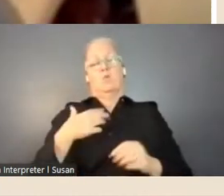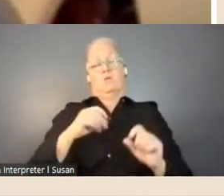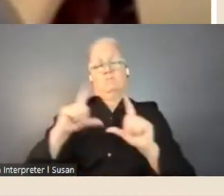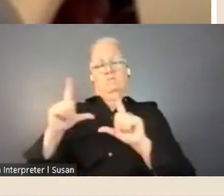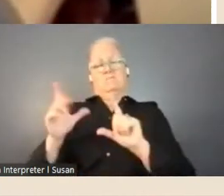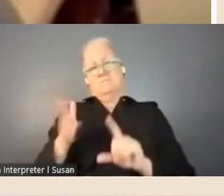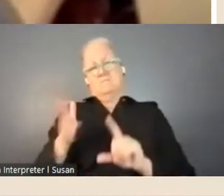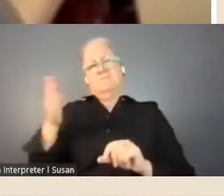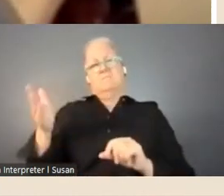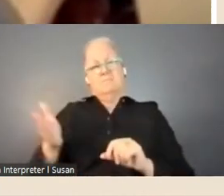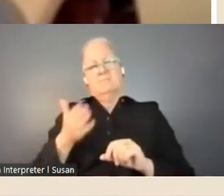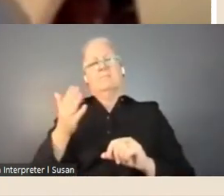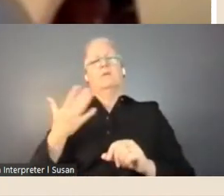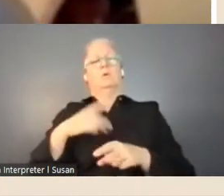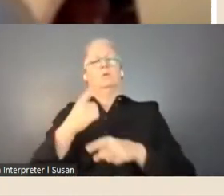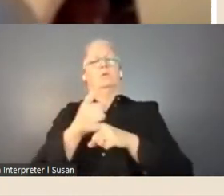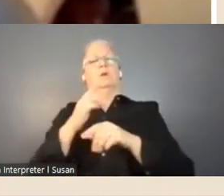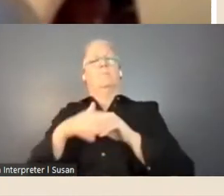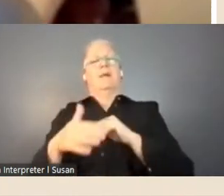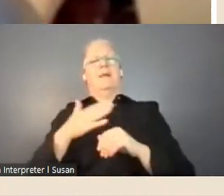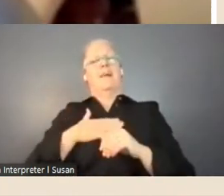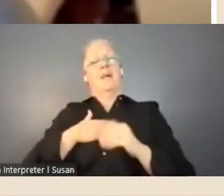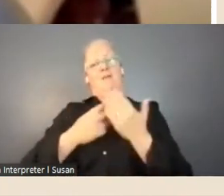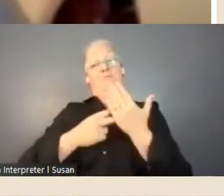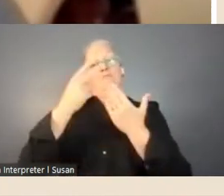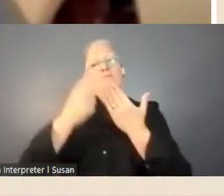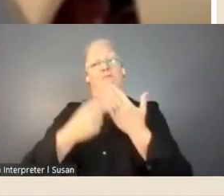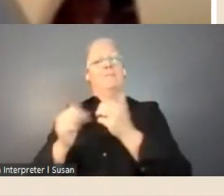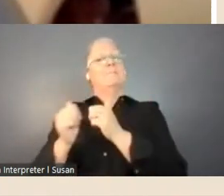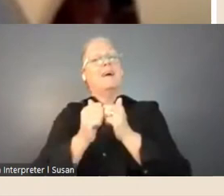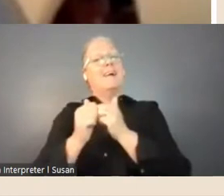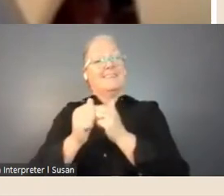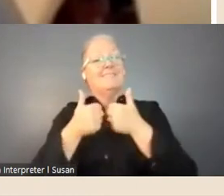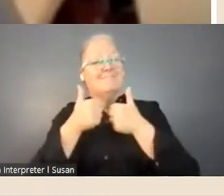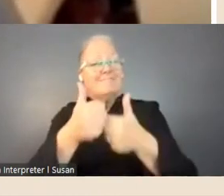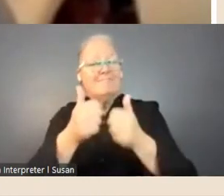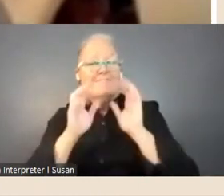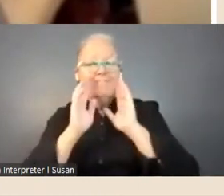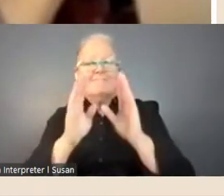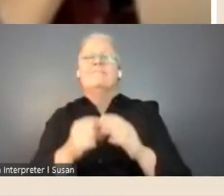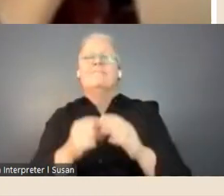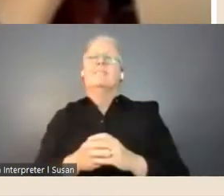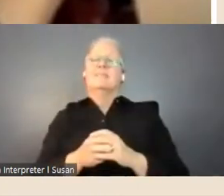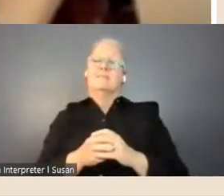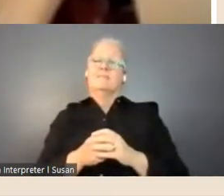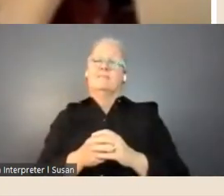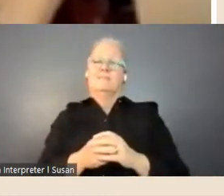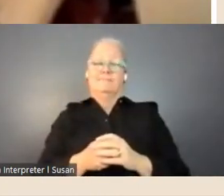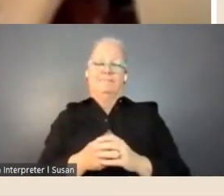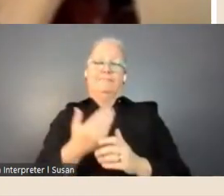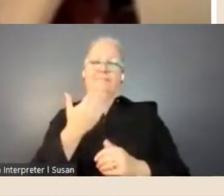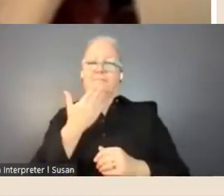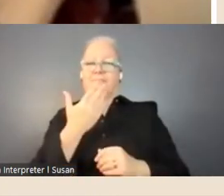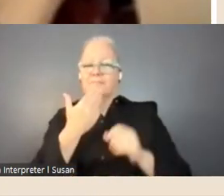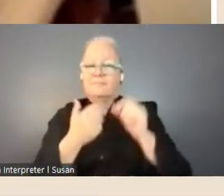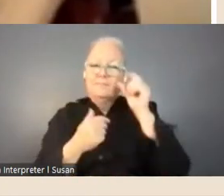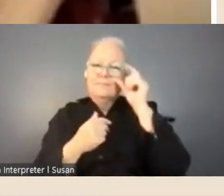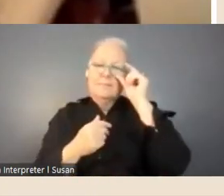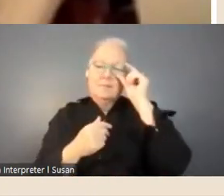our programme partners. Fantastic, thank you. The beauty of the fellowship program is that